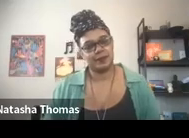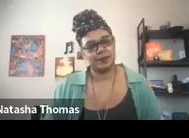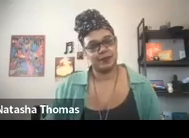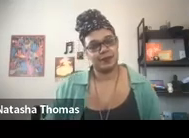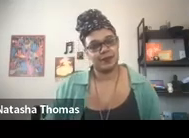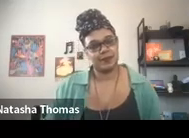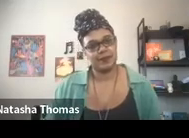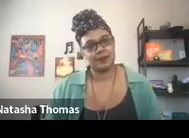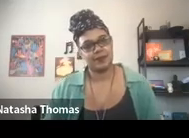Oh, my many fathers.